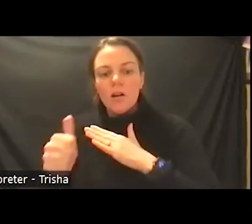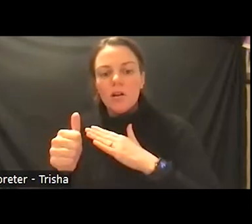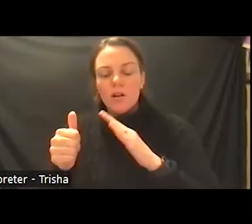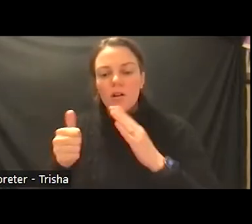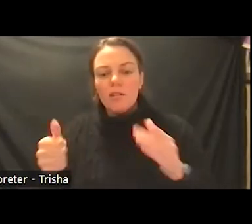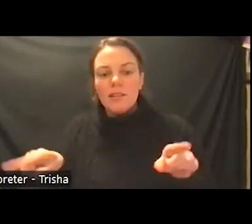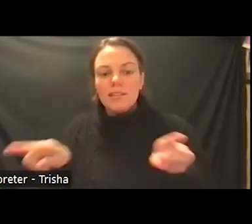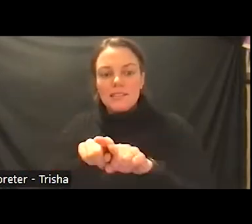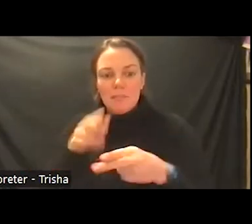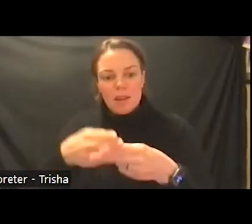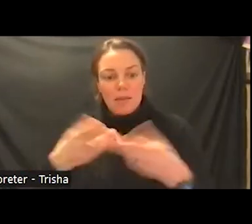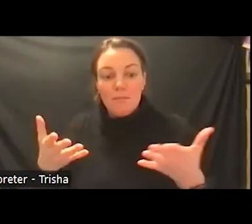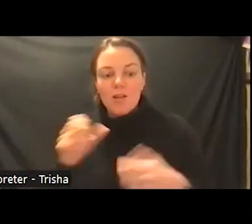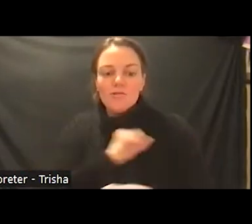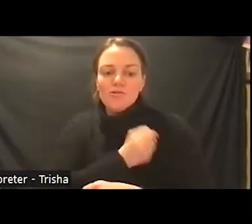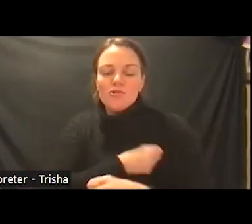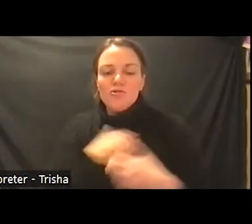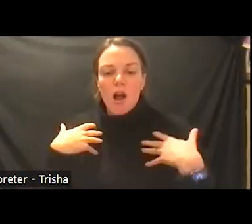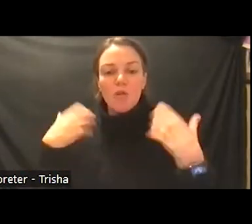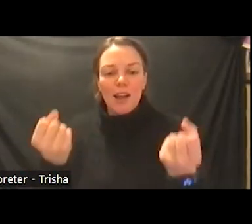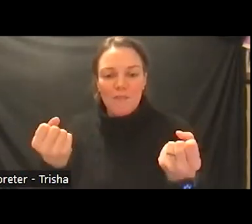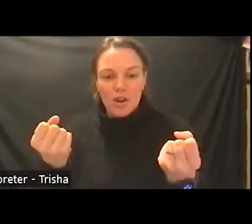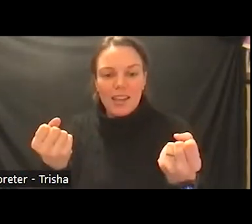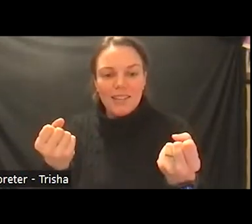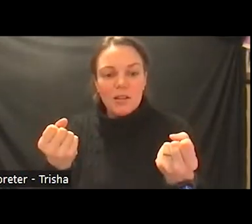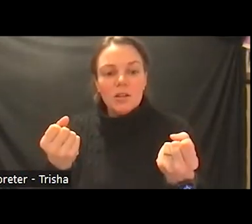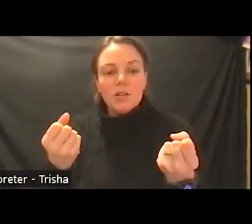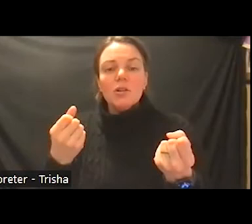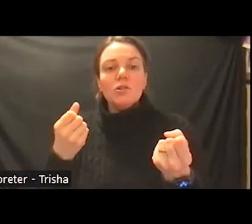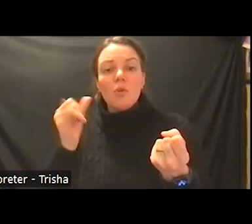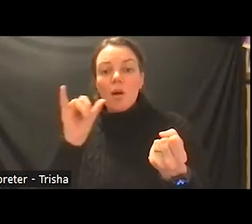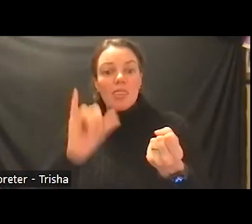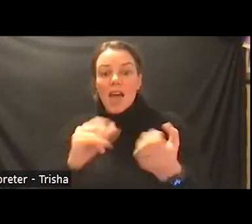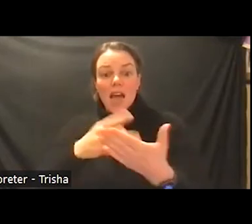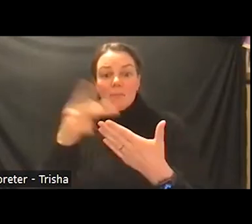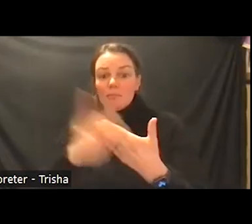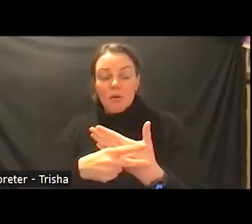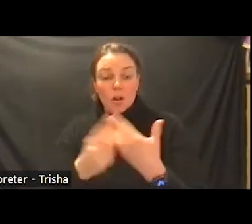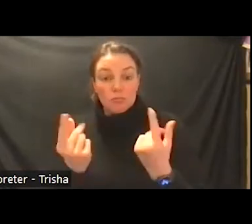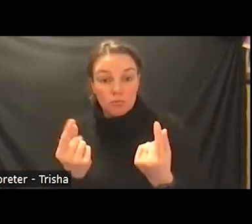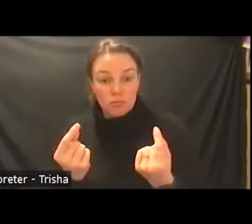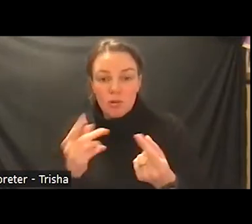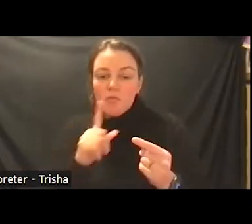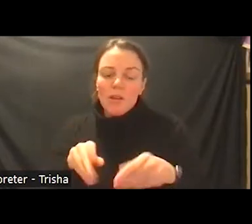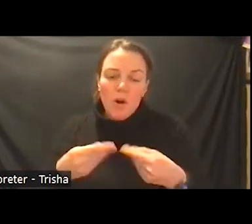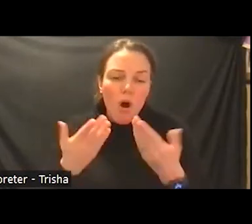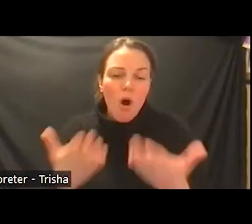recovery and what that did was offer all of the services and all of the resources we had in